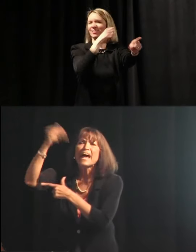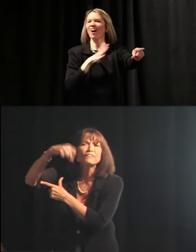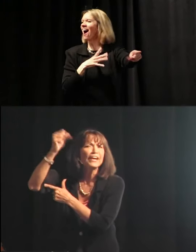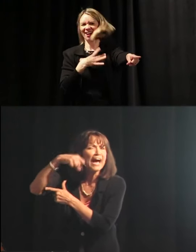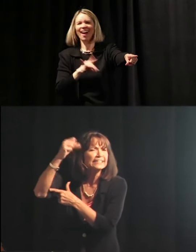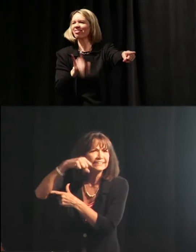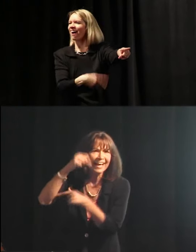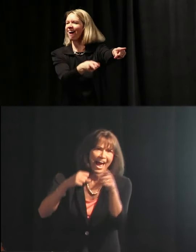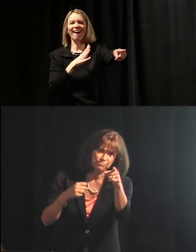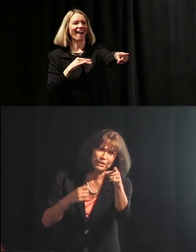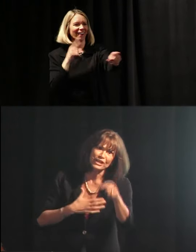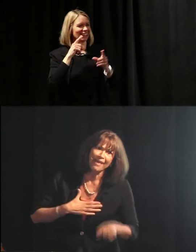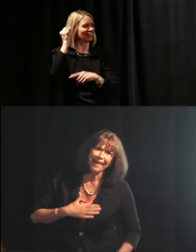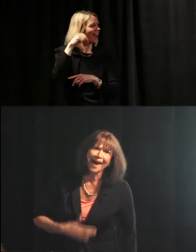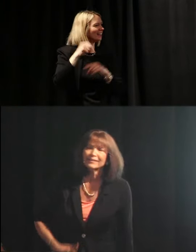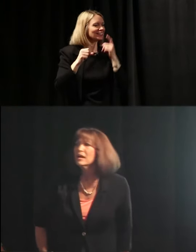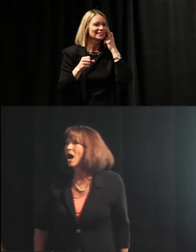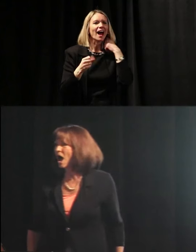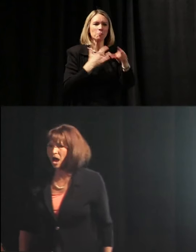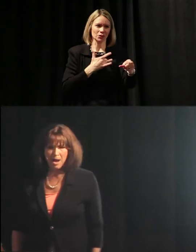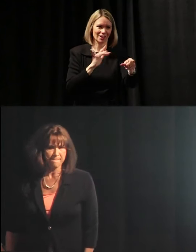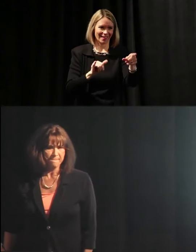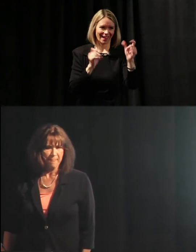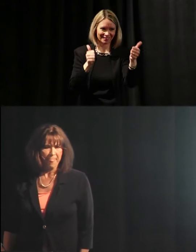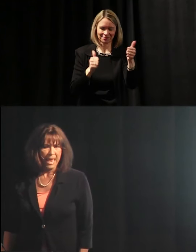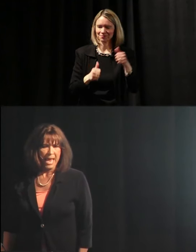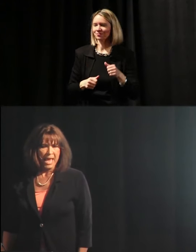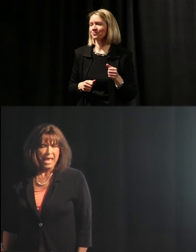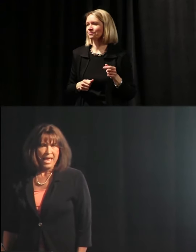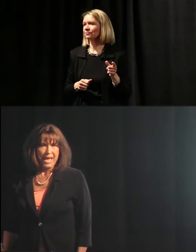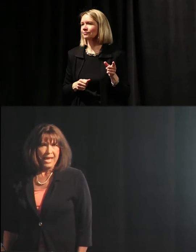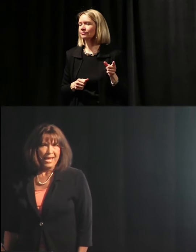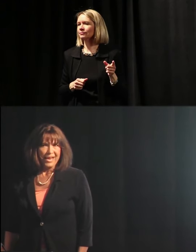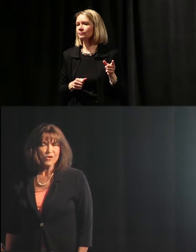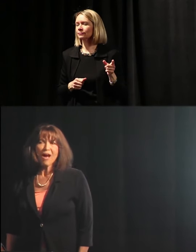I appreciate that.